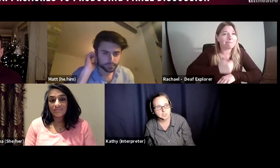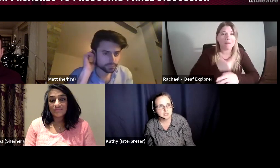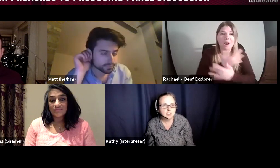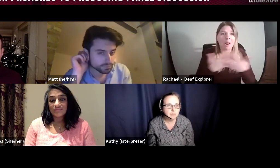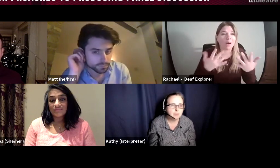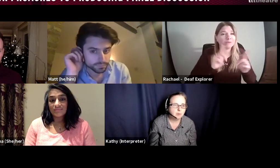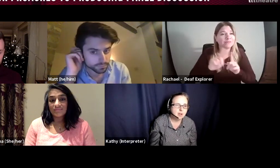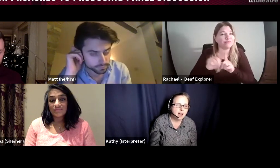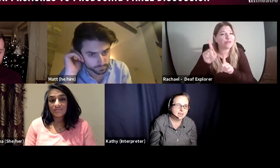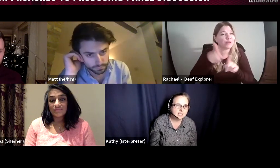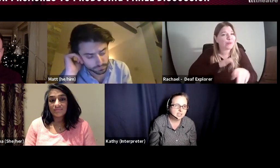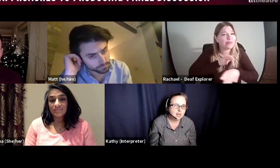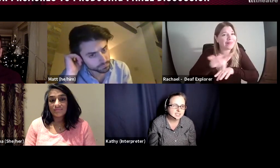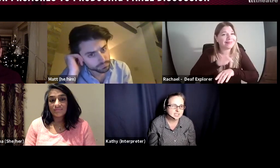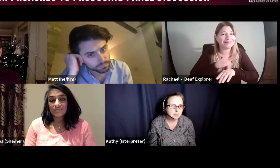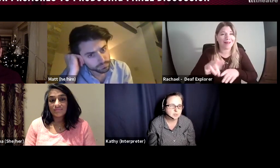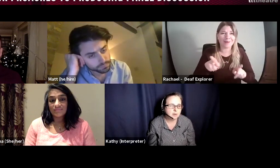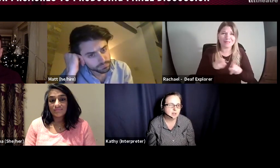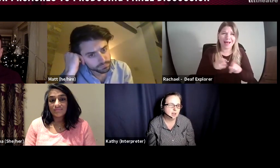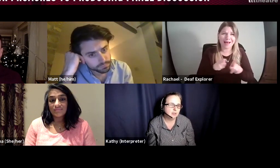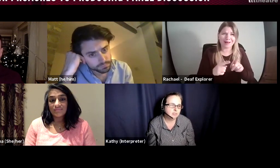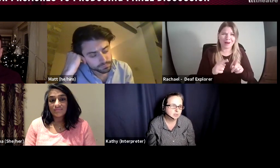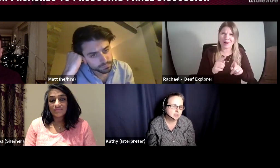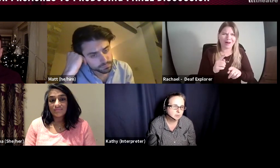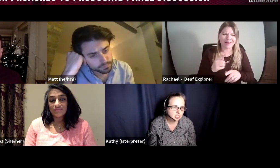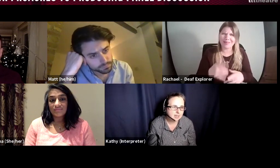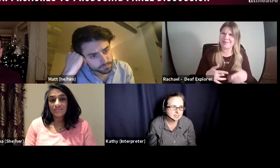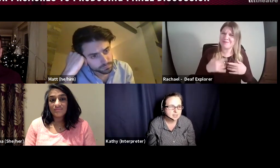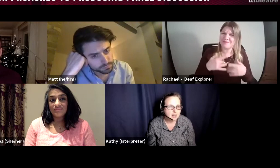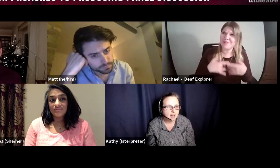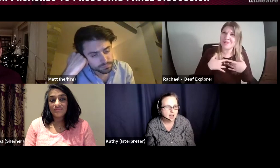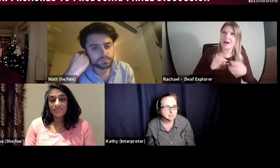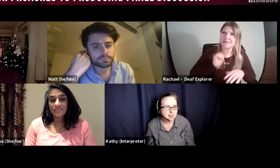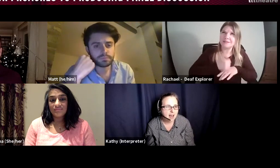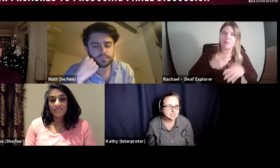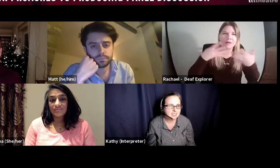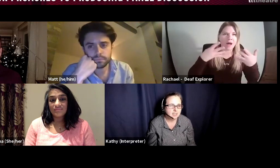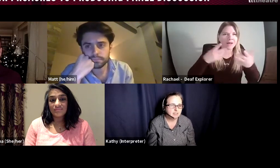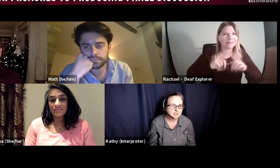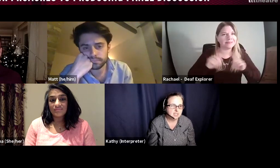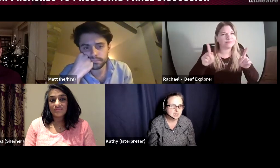hearing people, and I set up as well a lot of youth Theatre projects over the last 15 years,